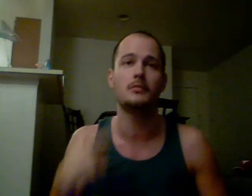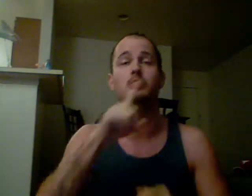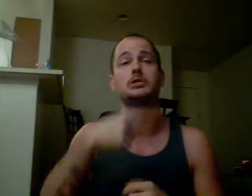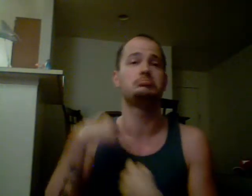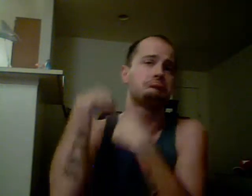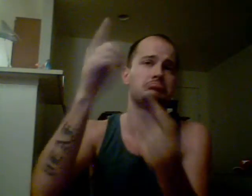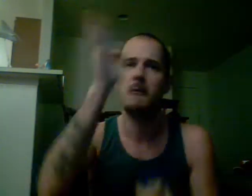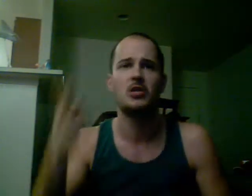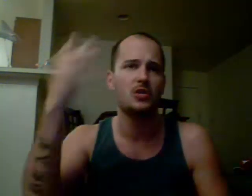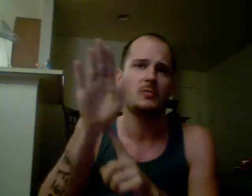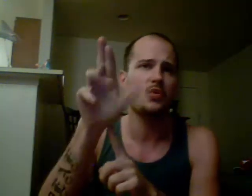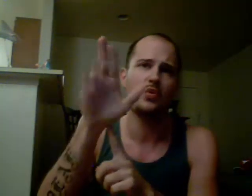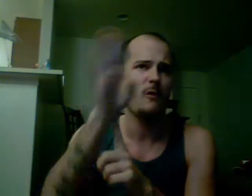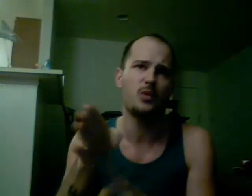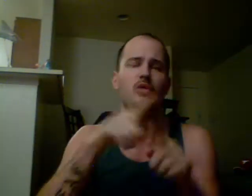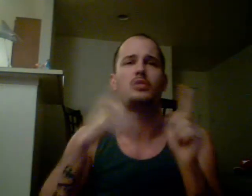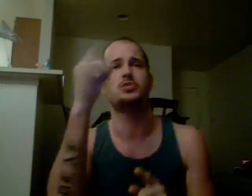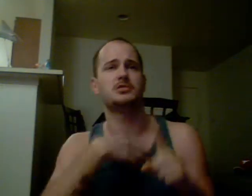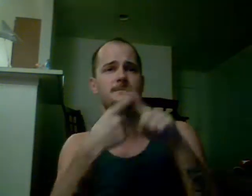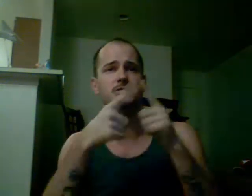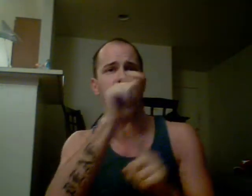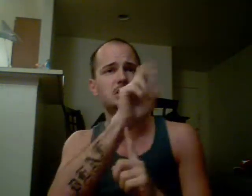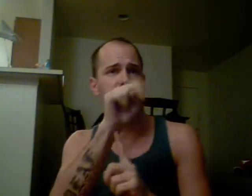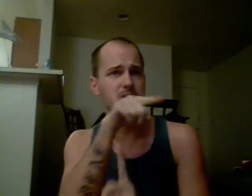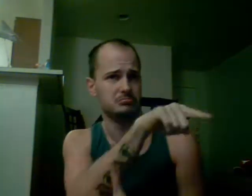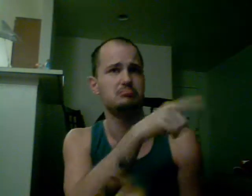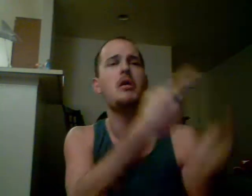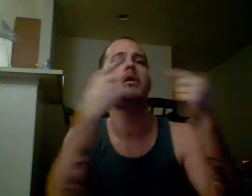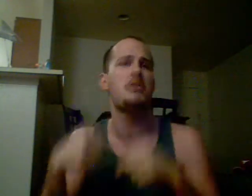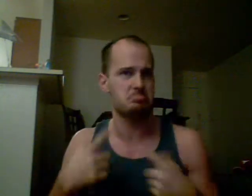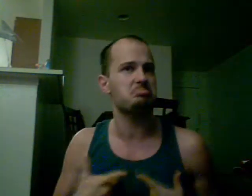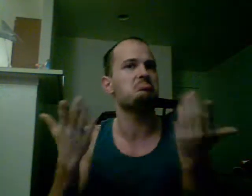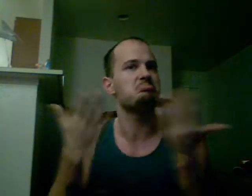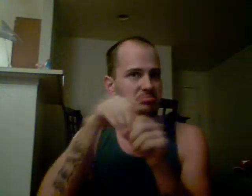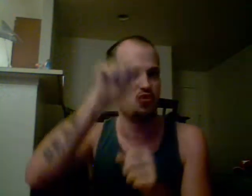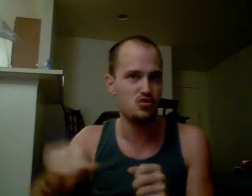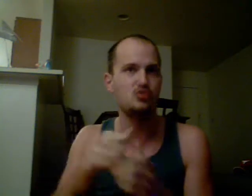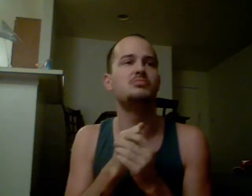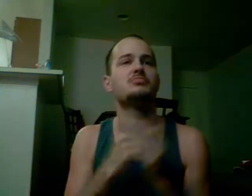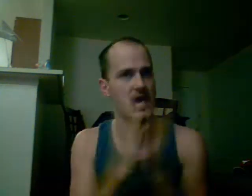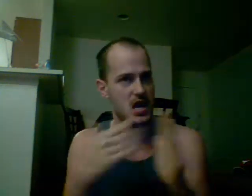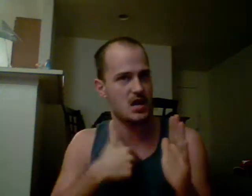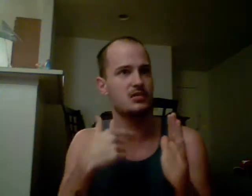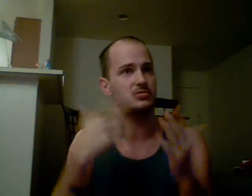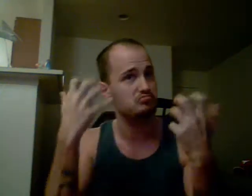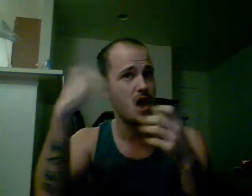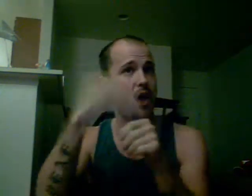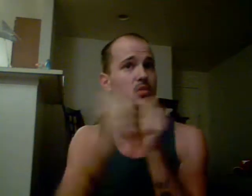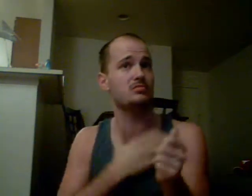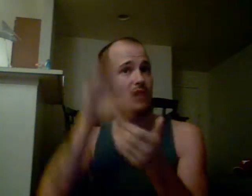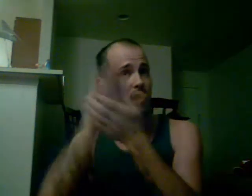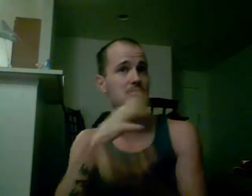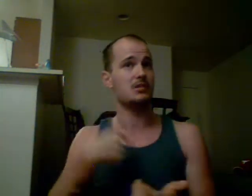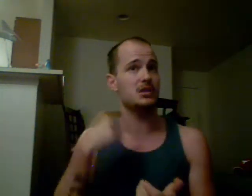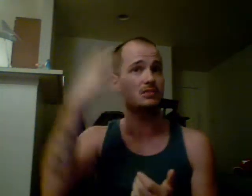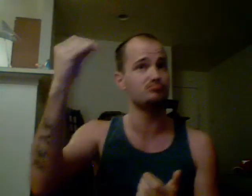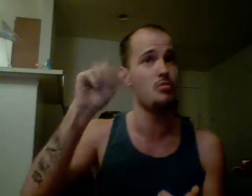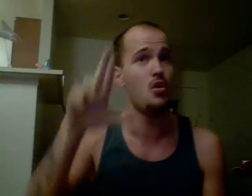really.. i since never go Bar (never) but one of my friend from tenn, they come and live in here - Austin.. asked me " want go out together w/ my husband and me to bar"